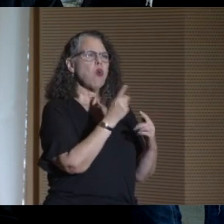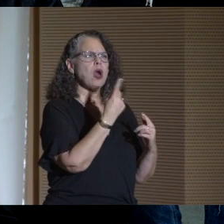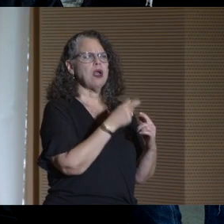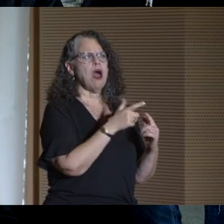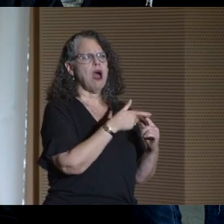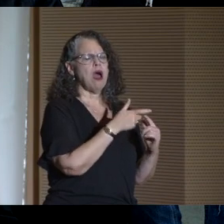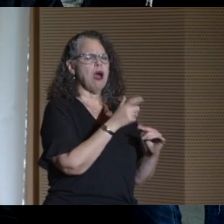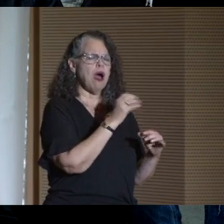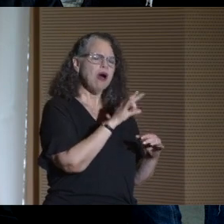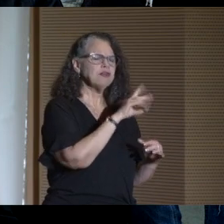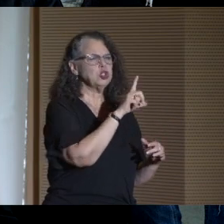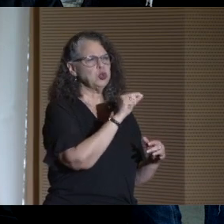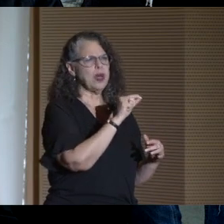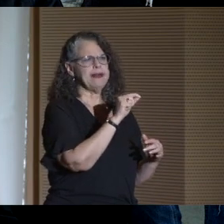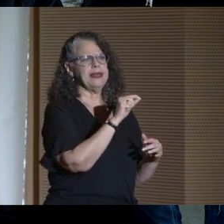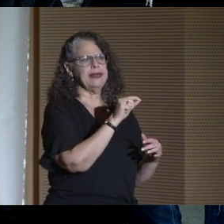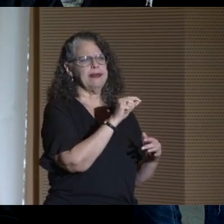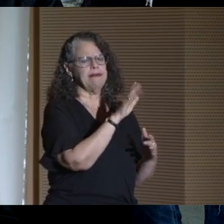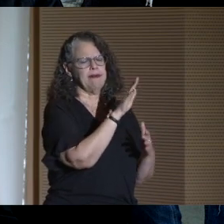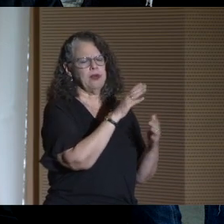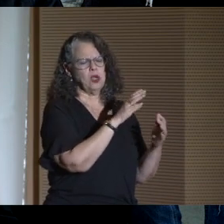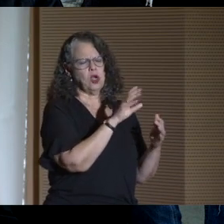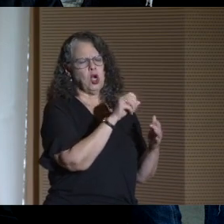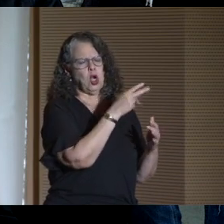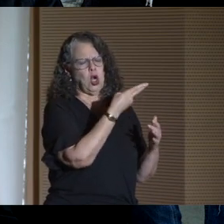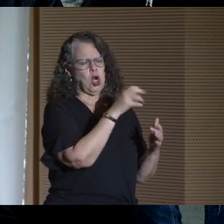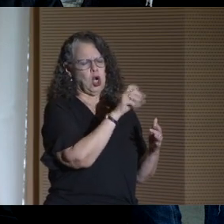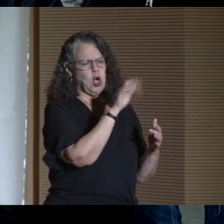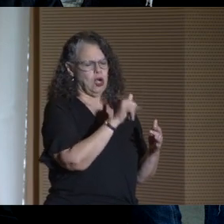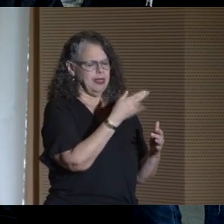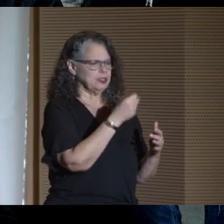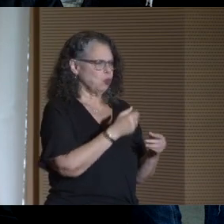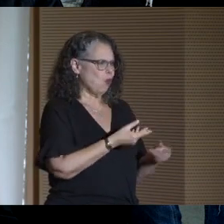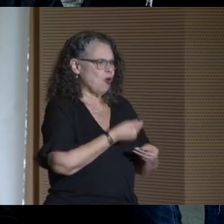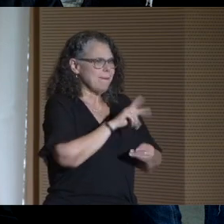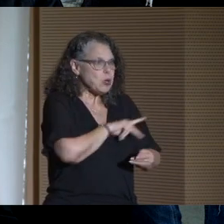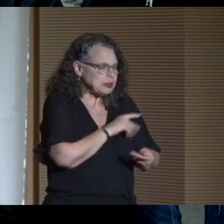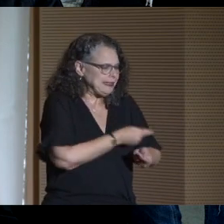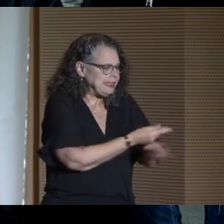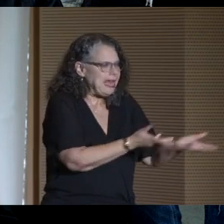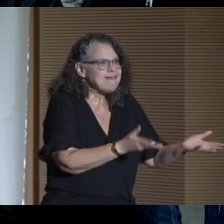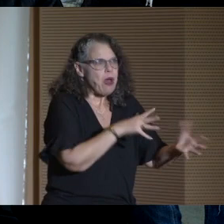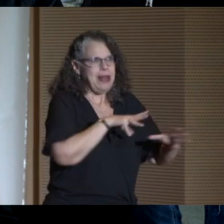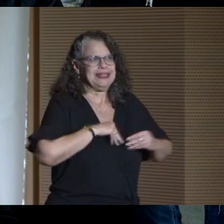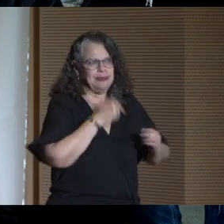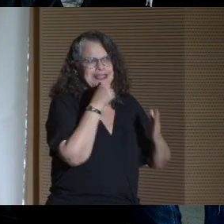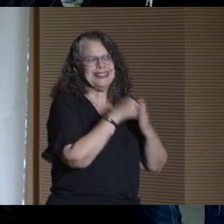where we handed out personalized acceptance letters to seniors.